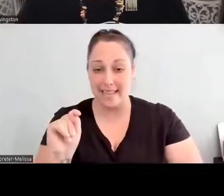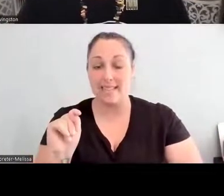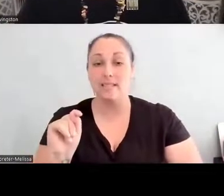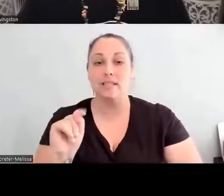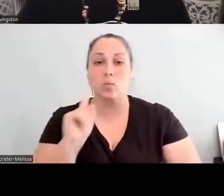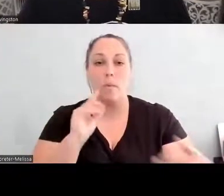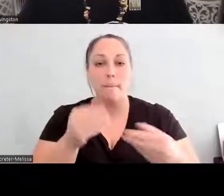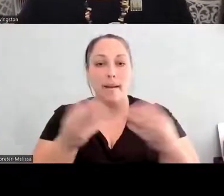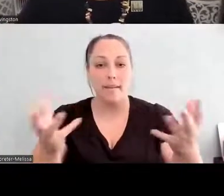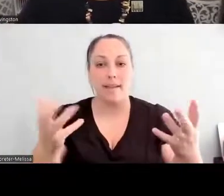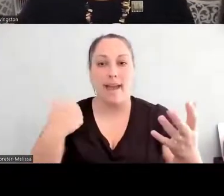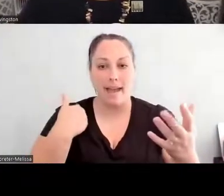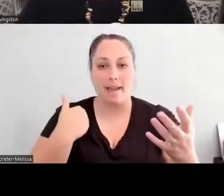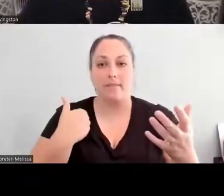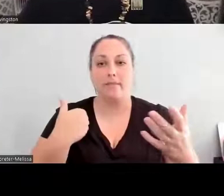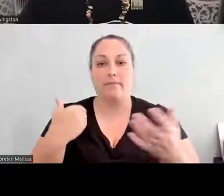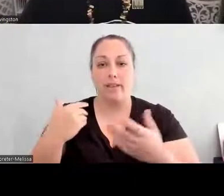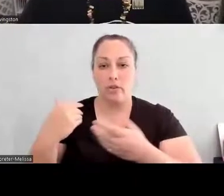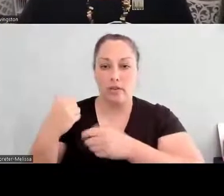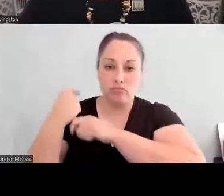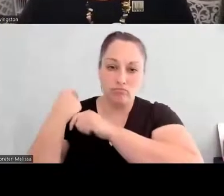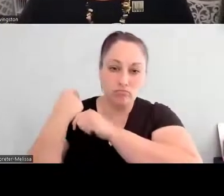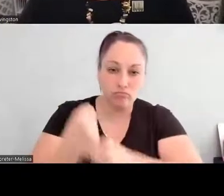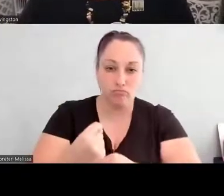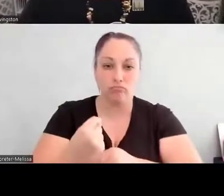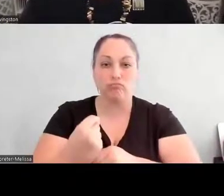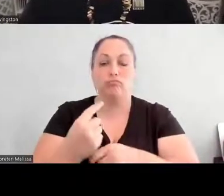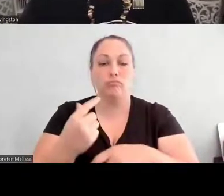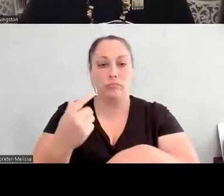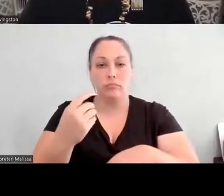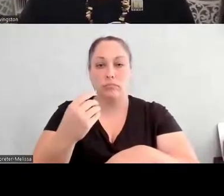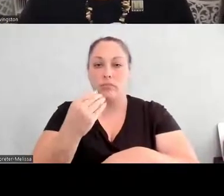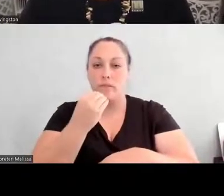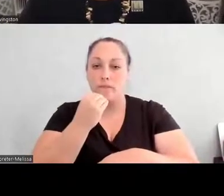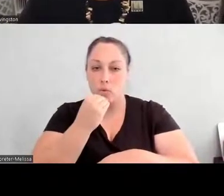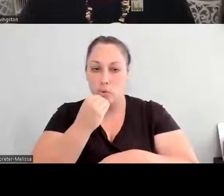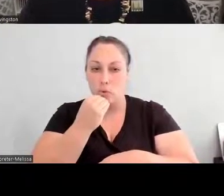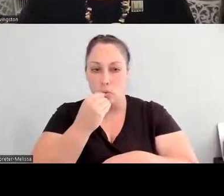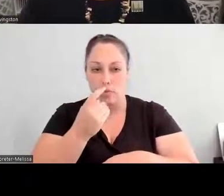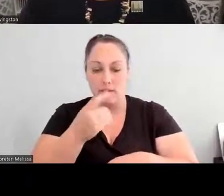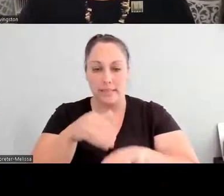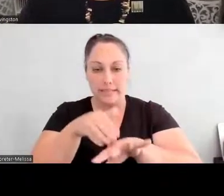And so one of our partners from Ramona Farms in Arizona provided